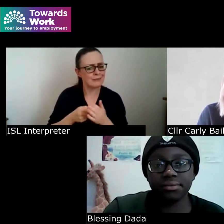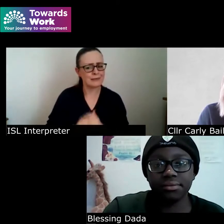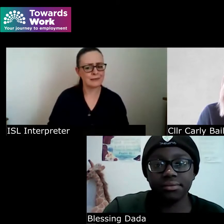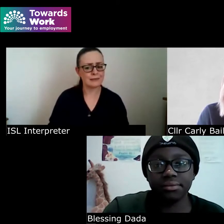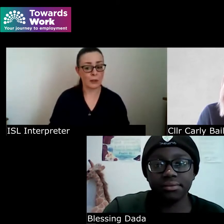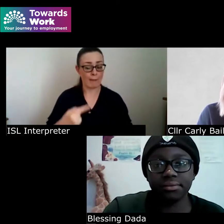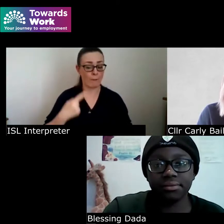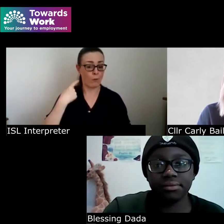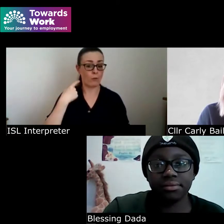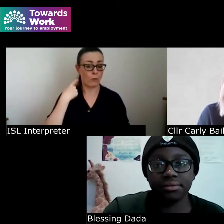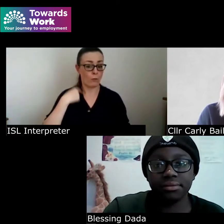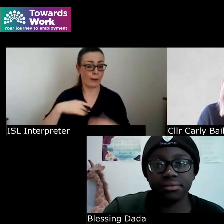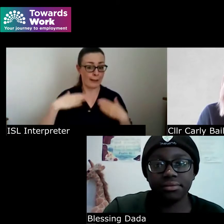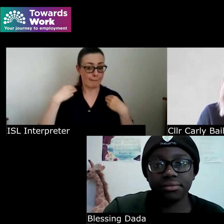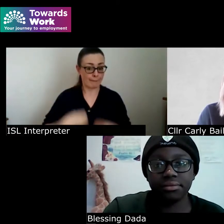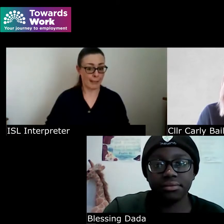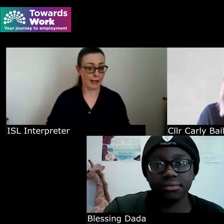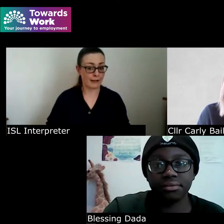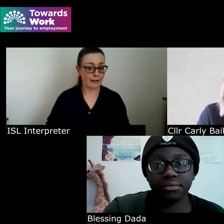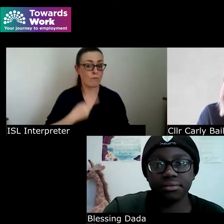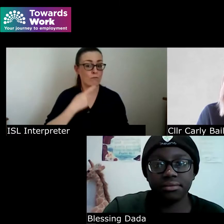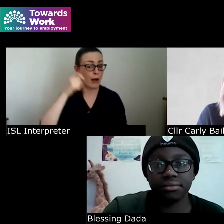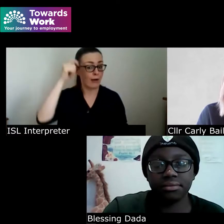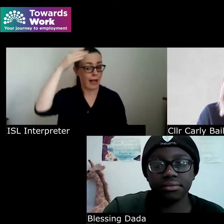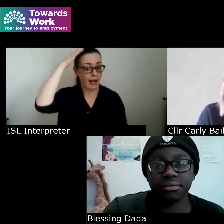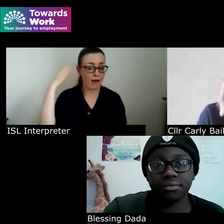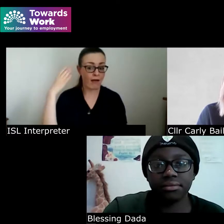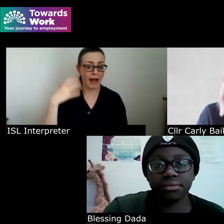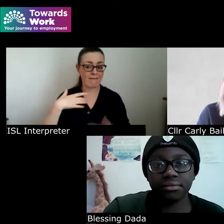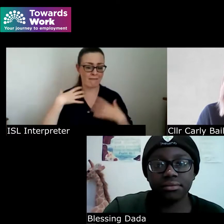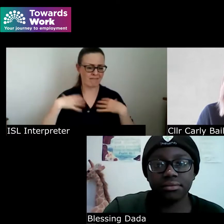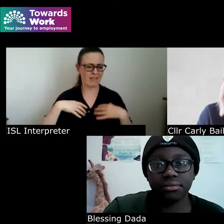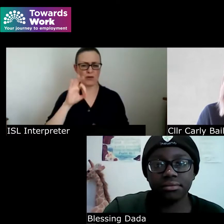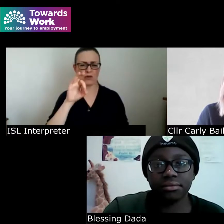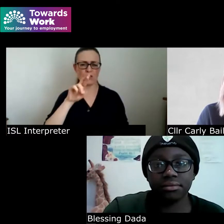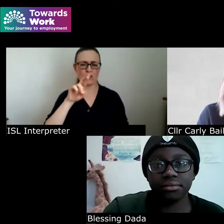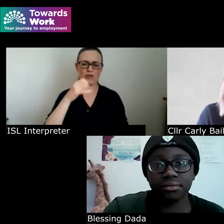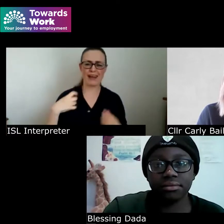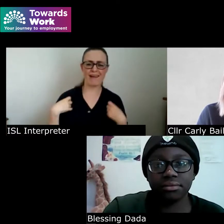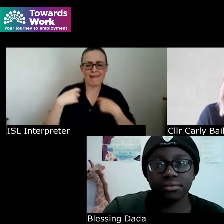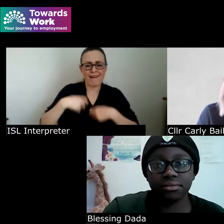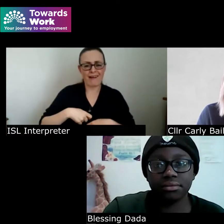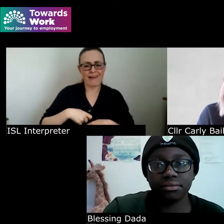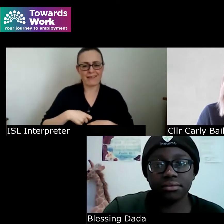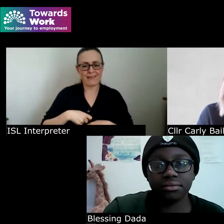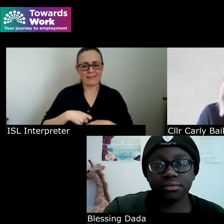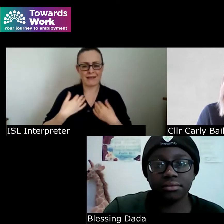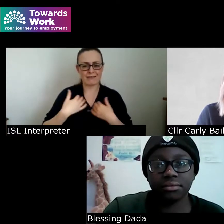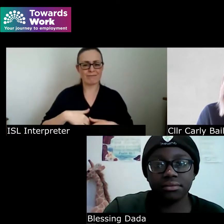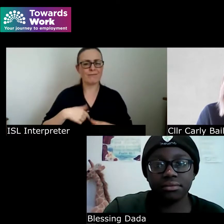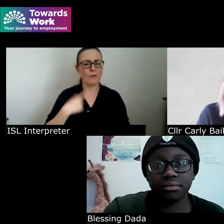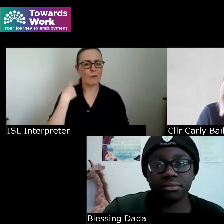with brown hair I'm wearing a gray cardigan and a white vest and I'm in my home office